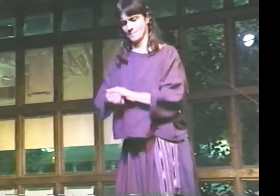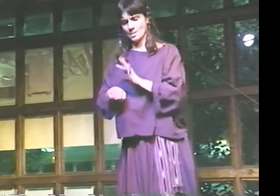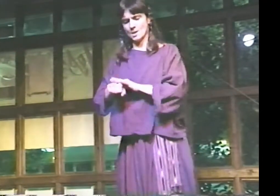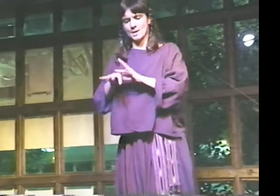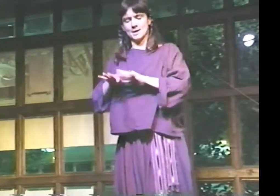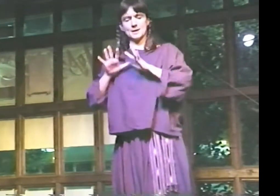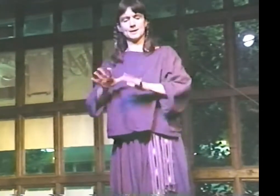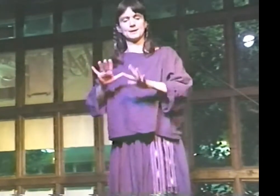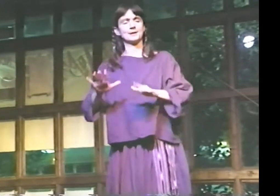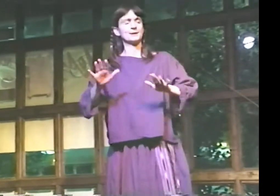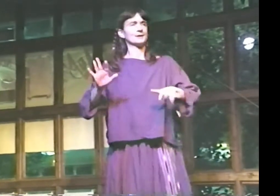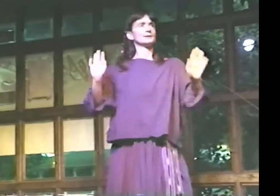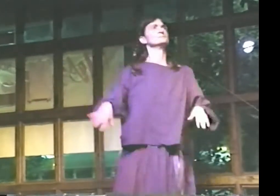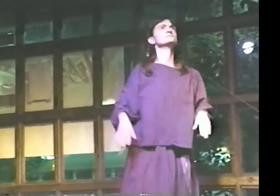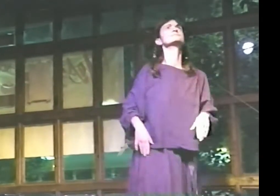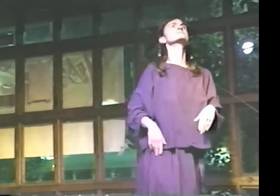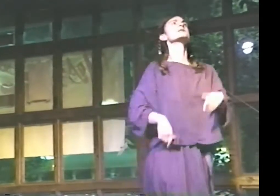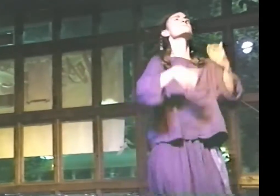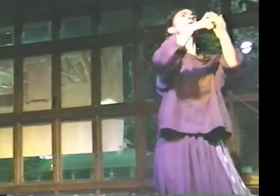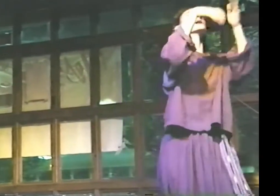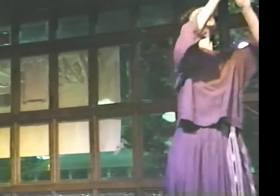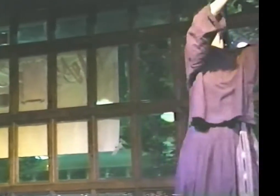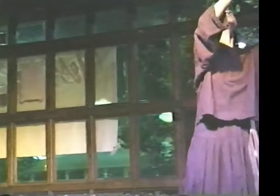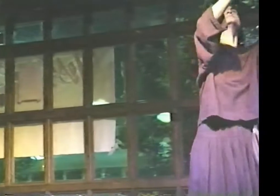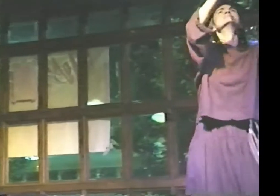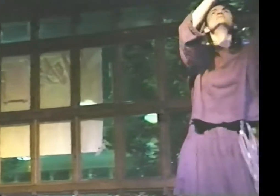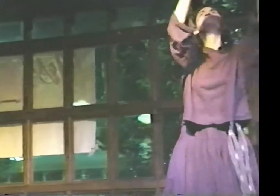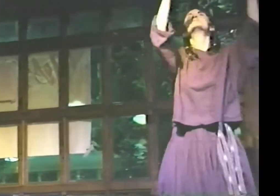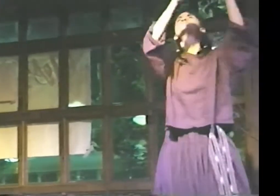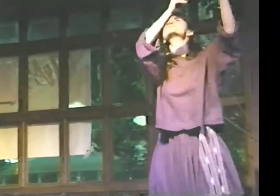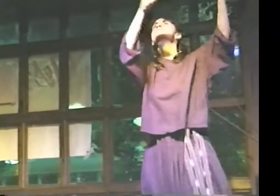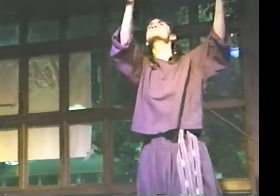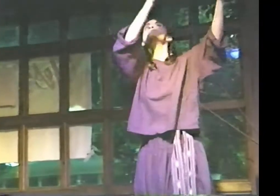NO, I MUSTN'T. OK, I WENT OVER TO THE MAGAZINE RACK.